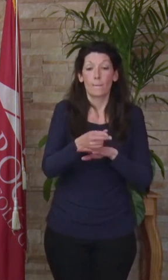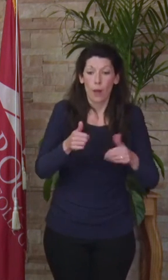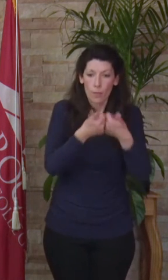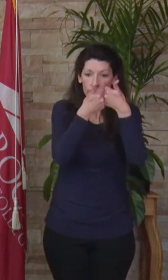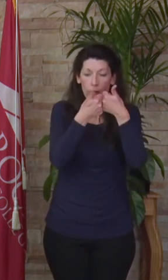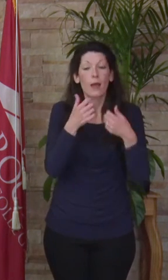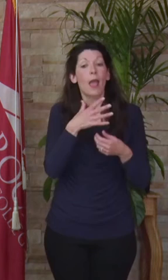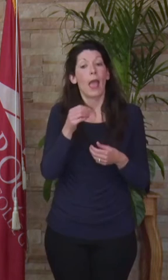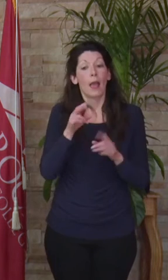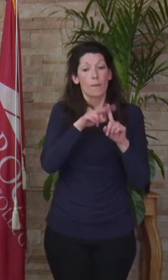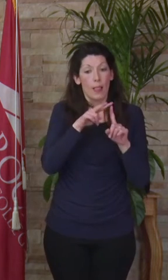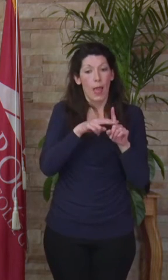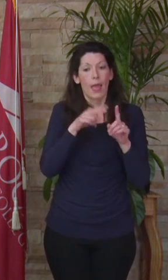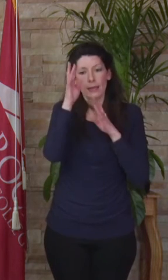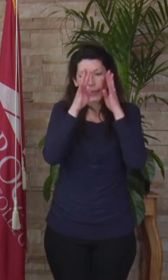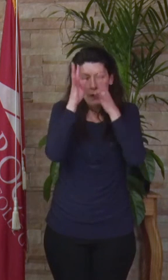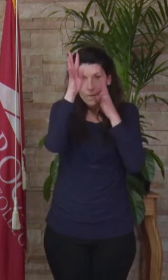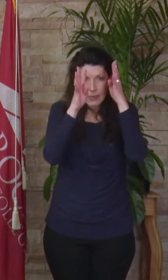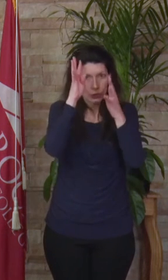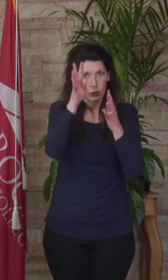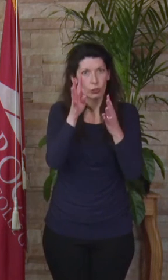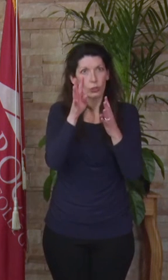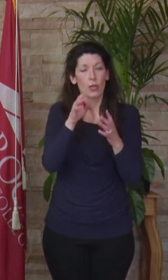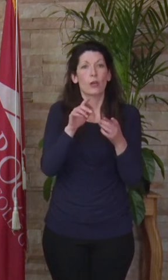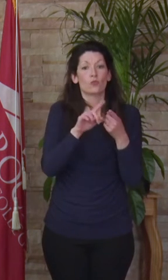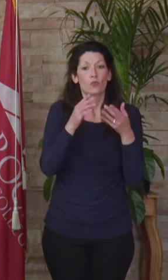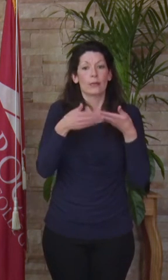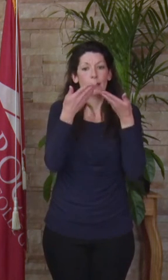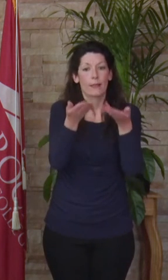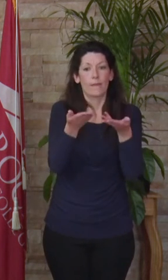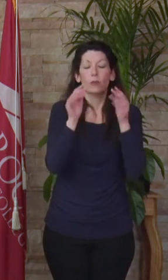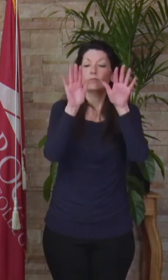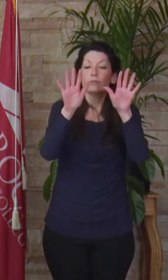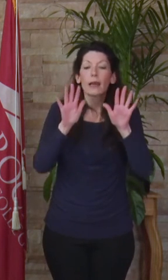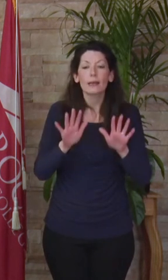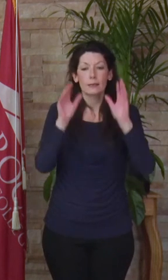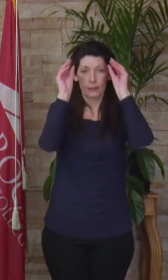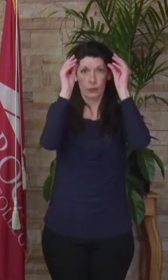and their applied innovation and creativity to deliver excellence in instruction throughout